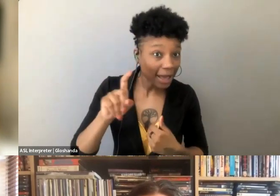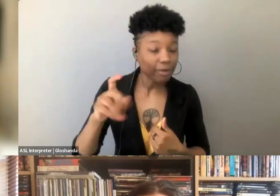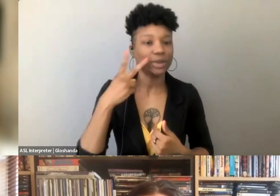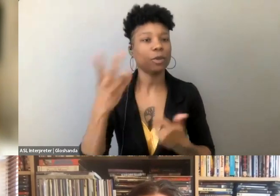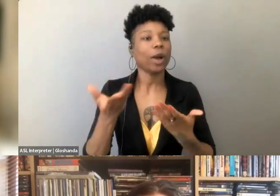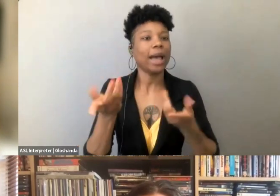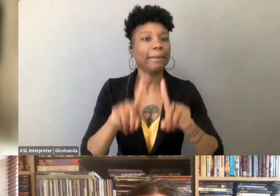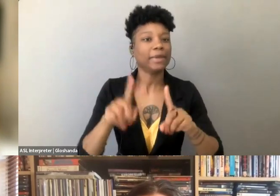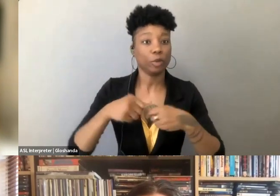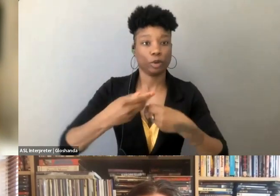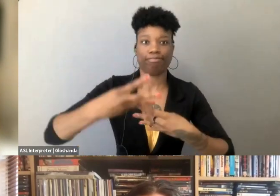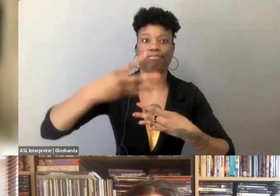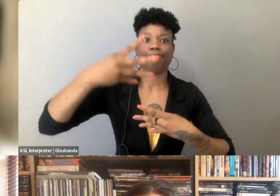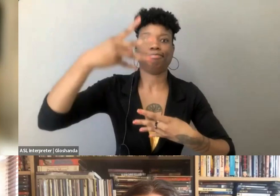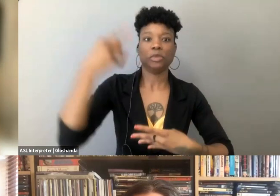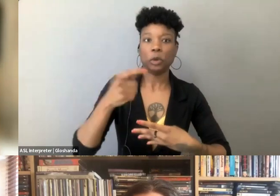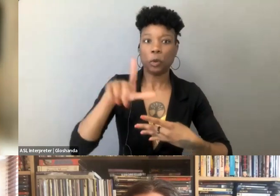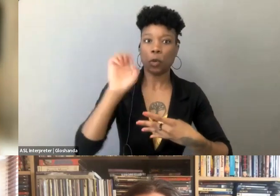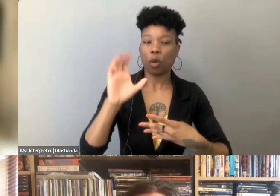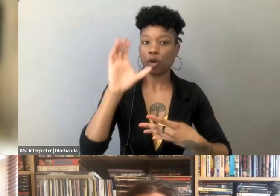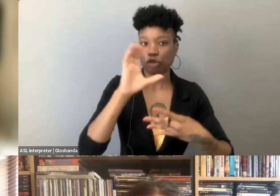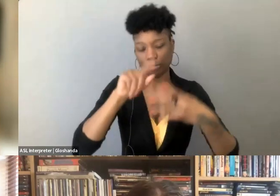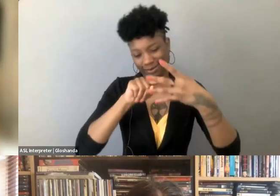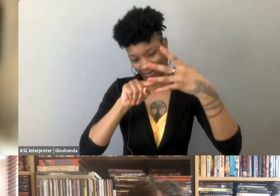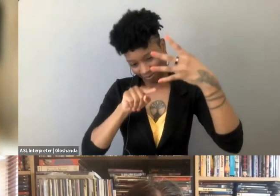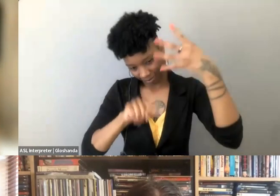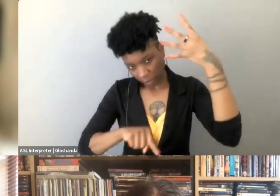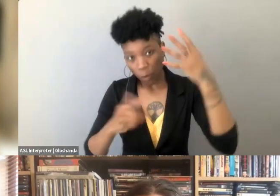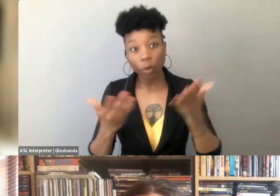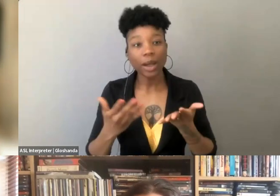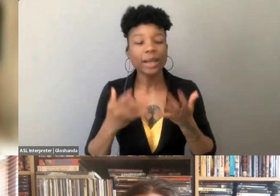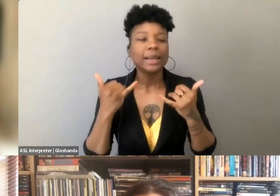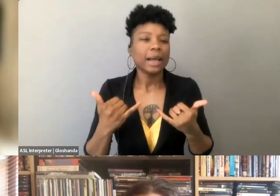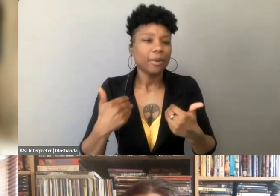So a lot of the current debate right now is, as much as it is whether you can advertise on Facebook